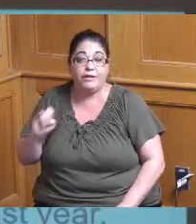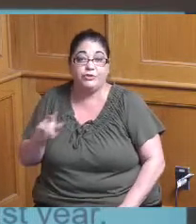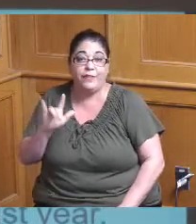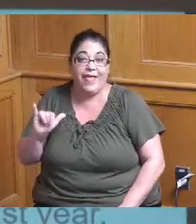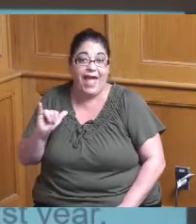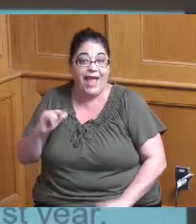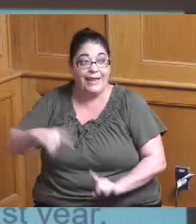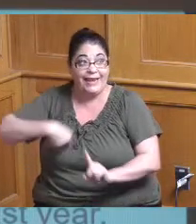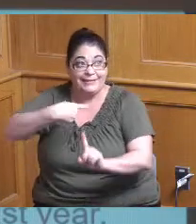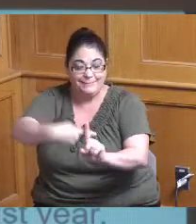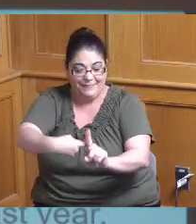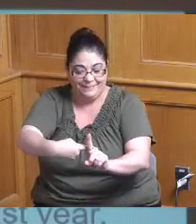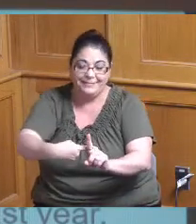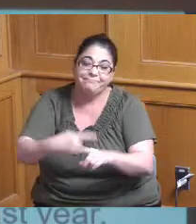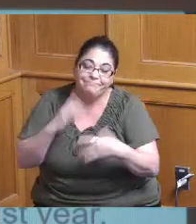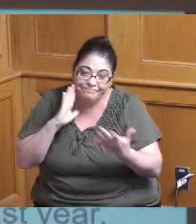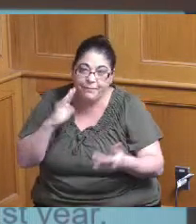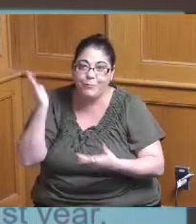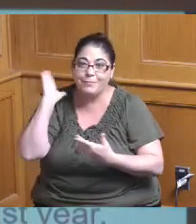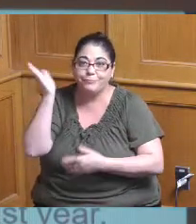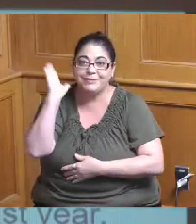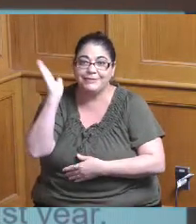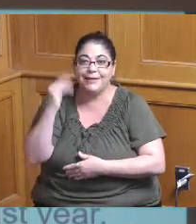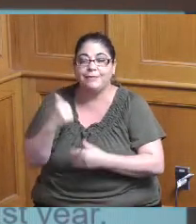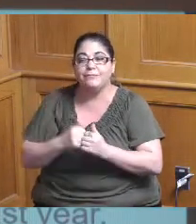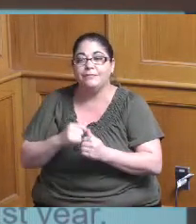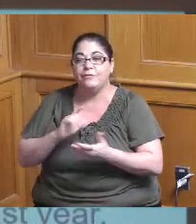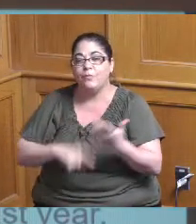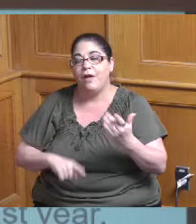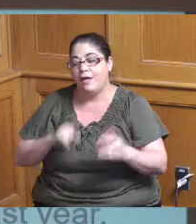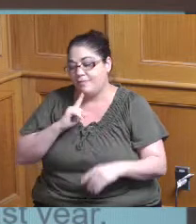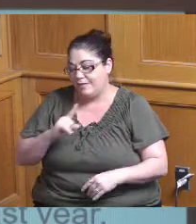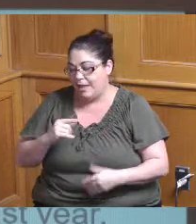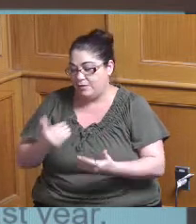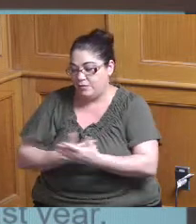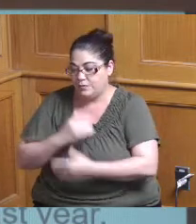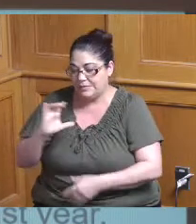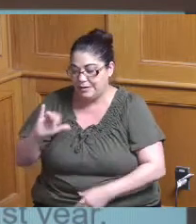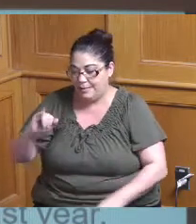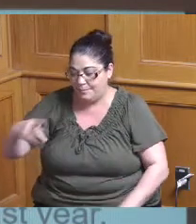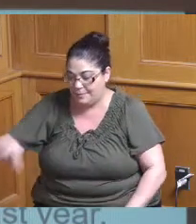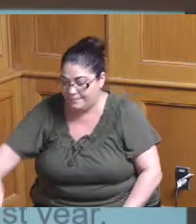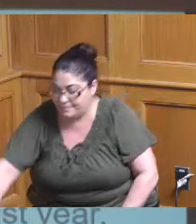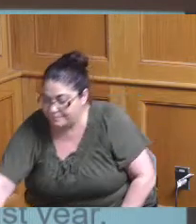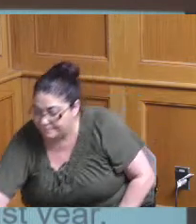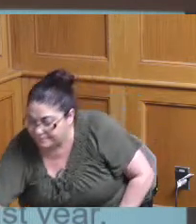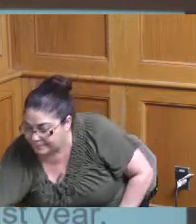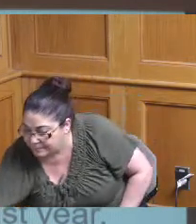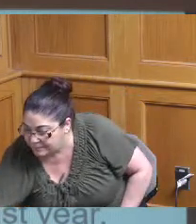we will be presenting to the Board a draft CIP and that's generally provided on august 15th and